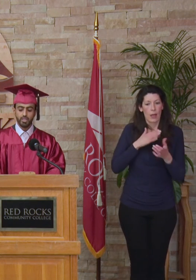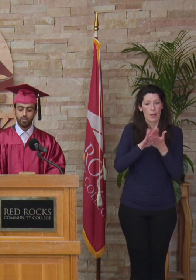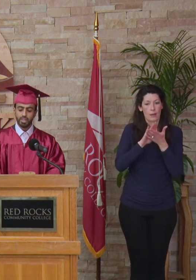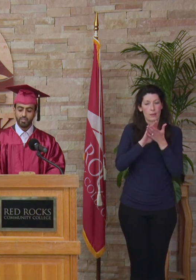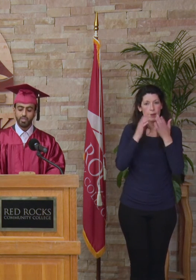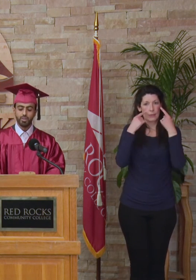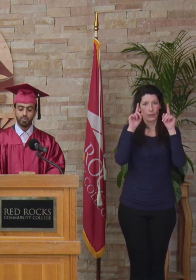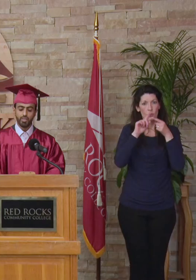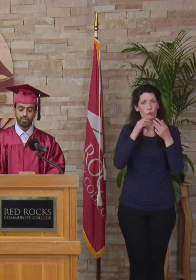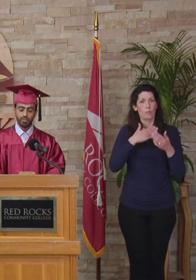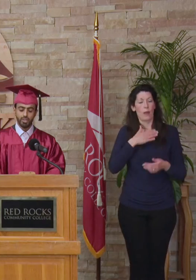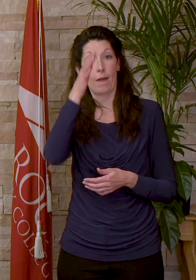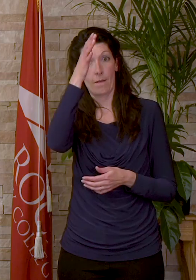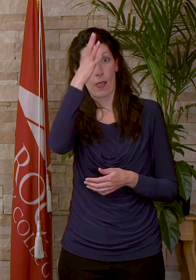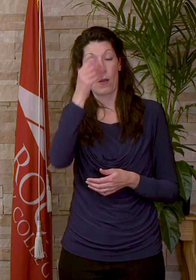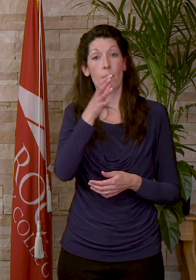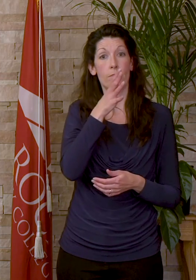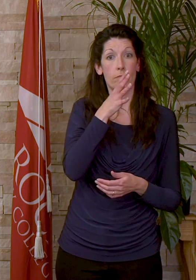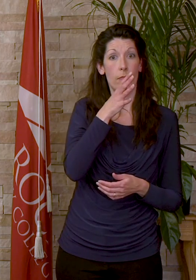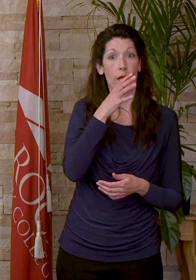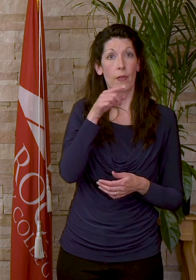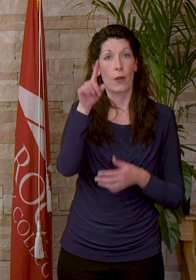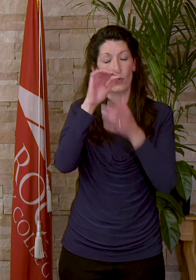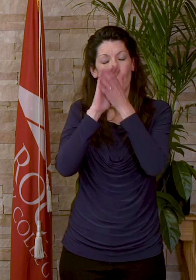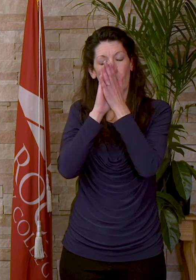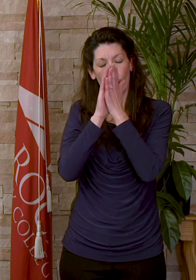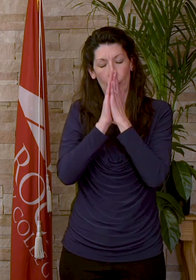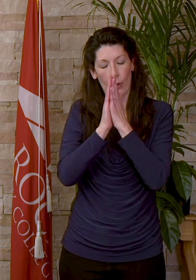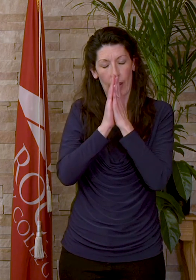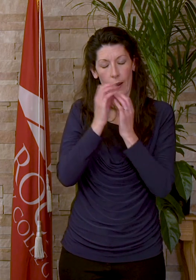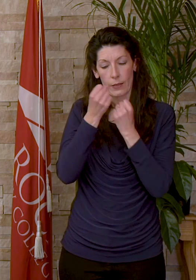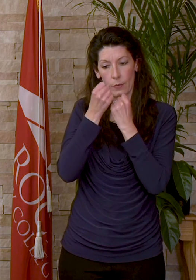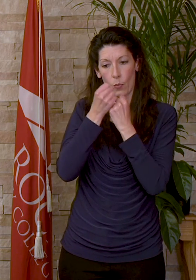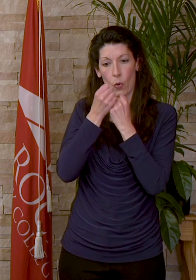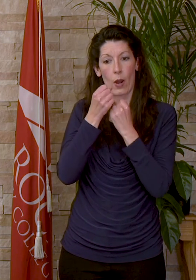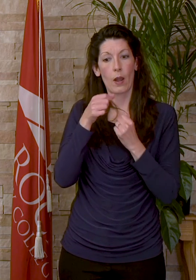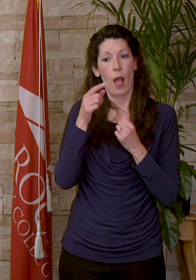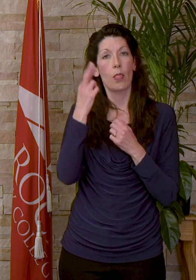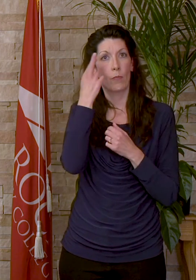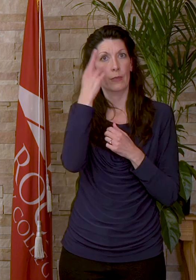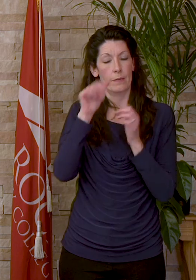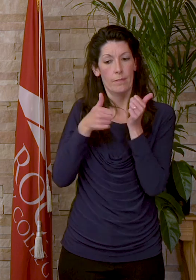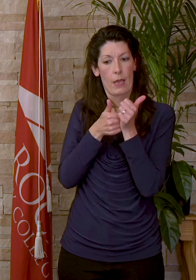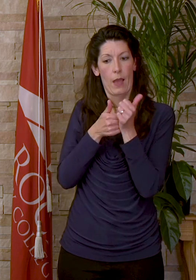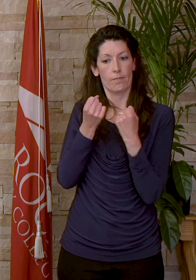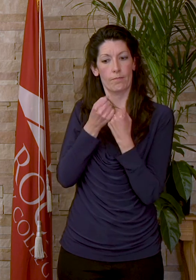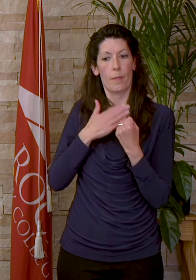to my father and mother whose prayers and support have been a reason behind my success and to my